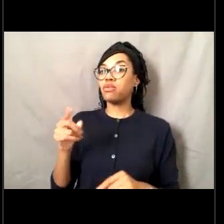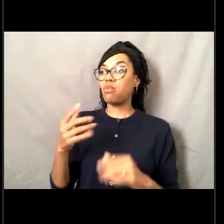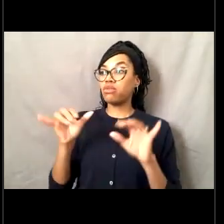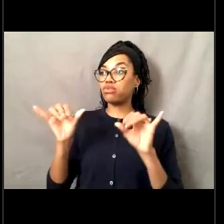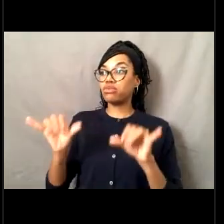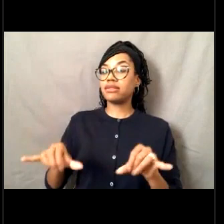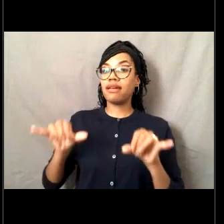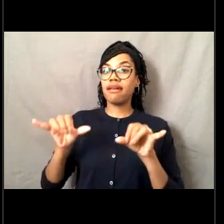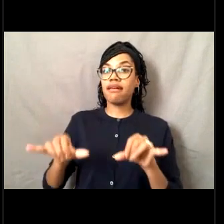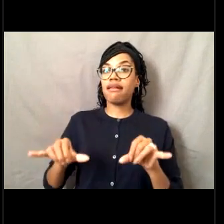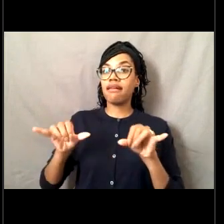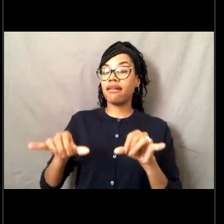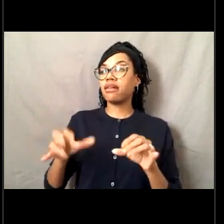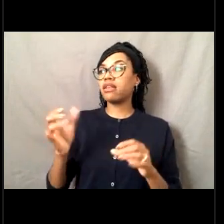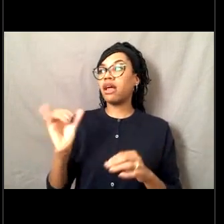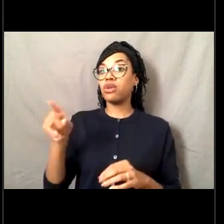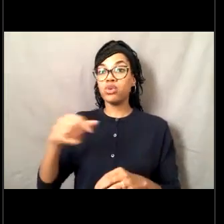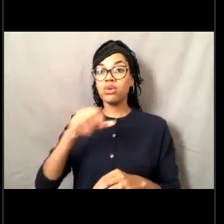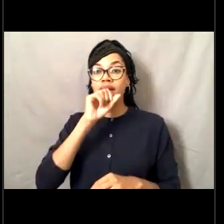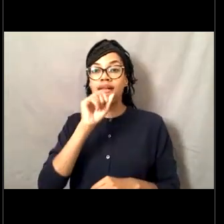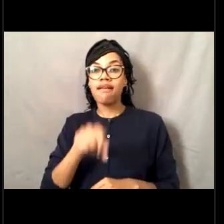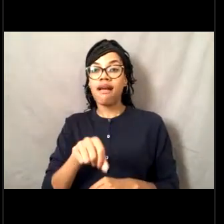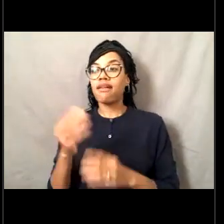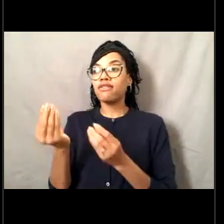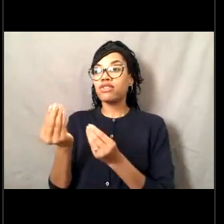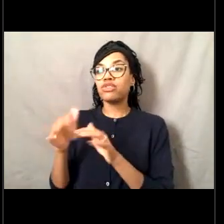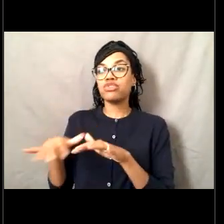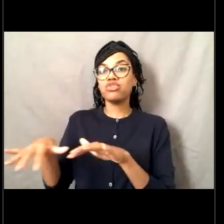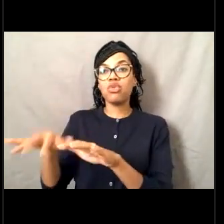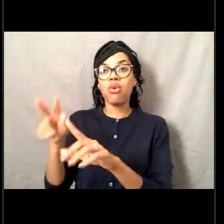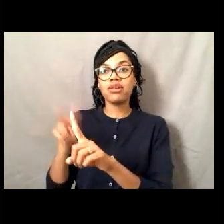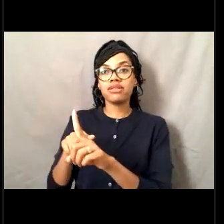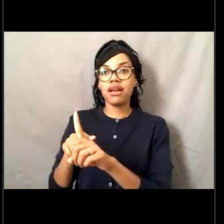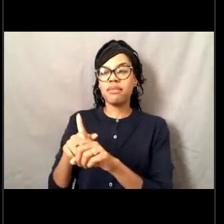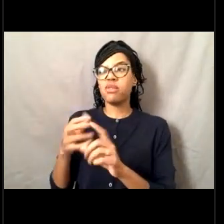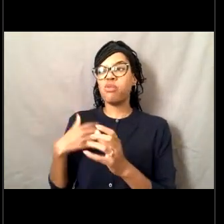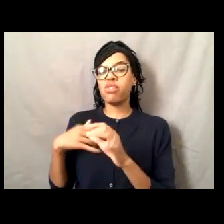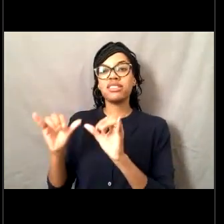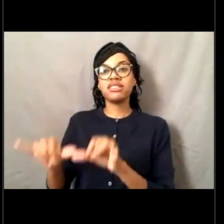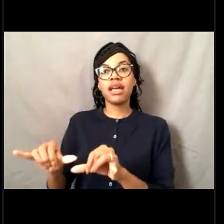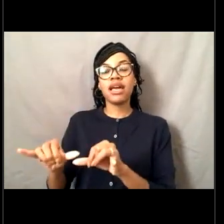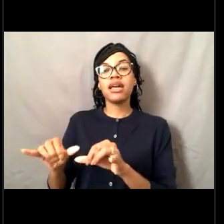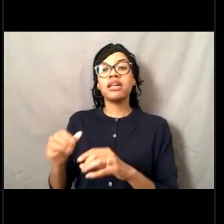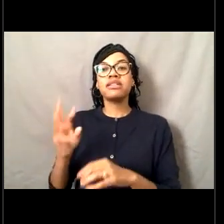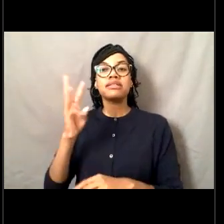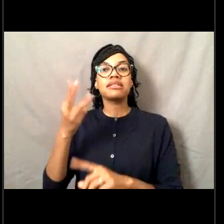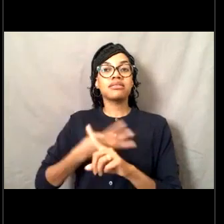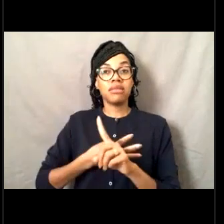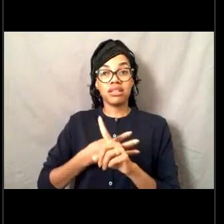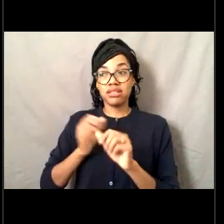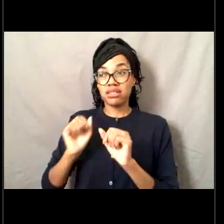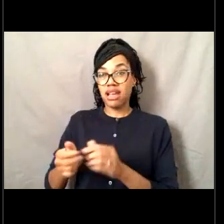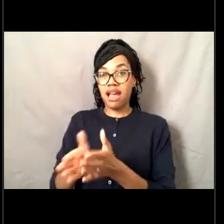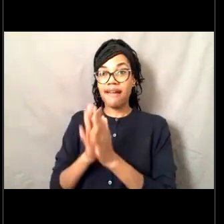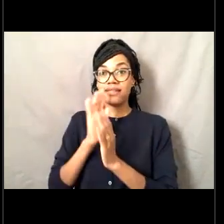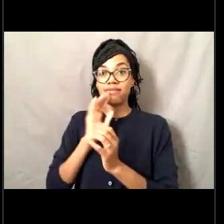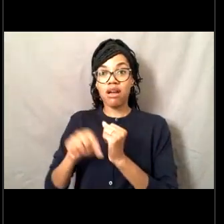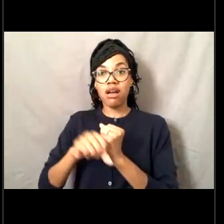like if you really liked your shore assignment could you ask to stay there longer or do you have to go out to sea after a certain time?